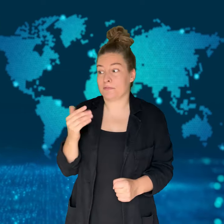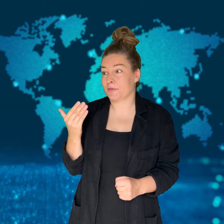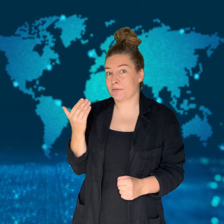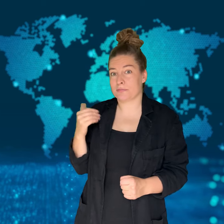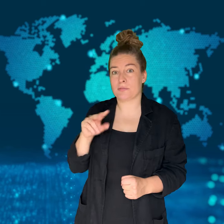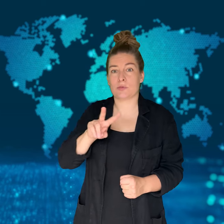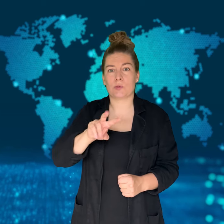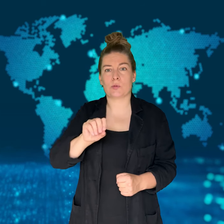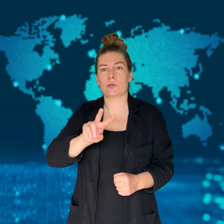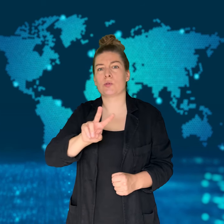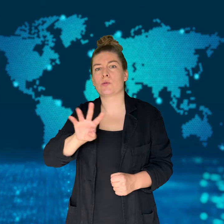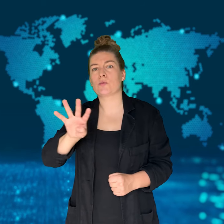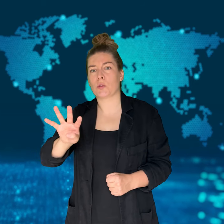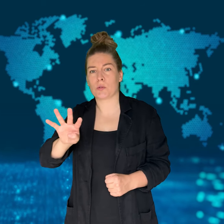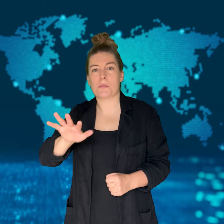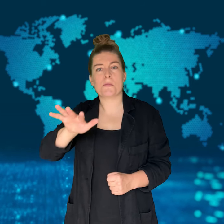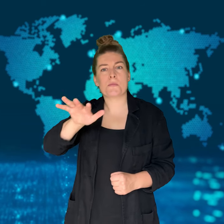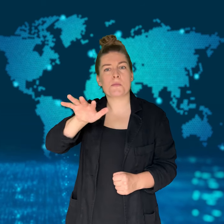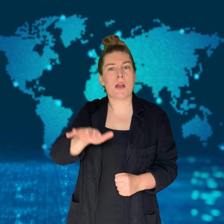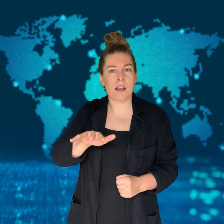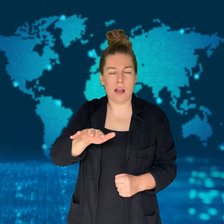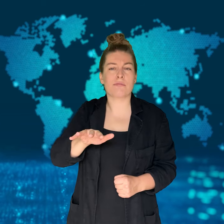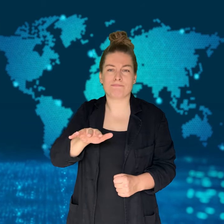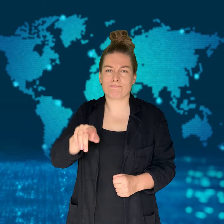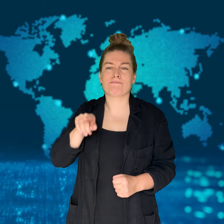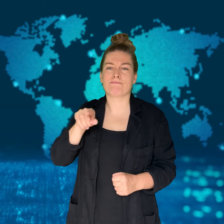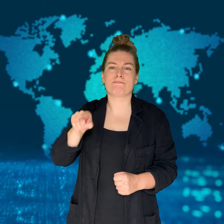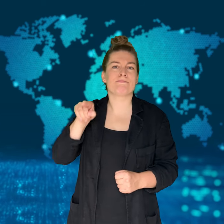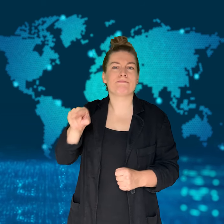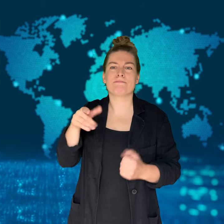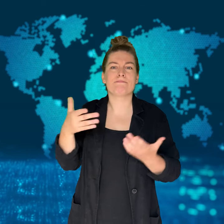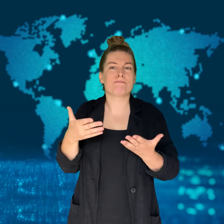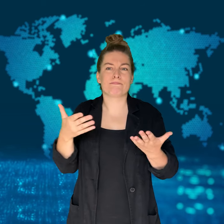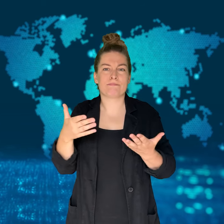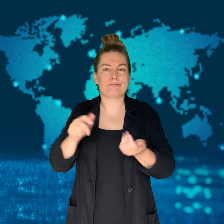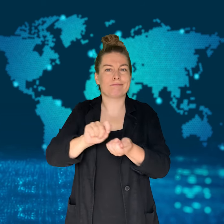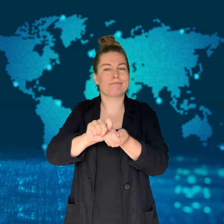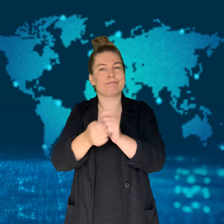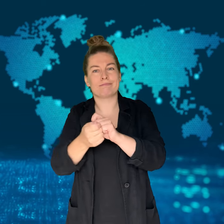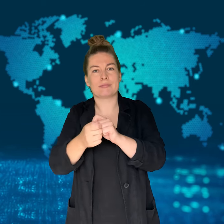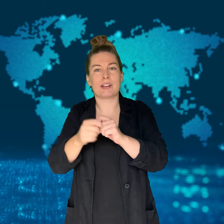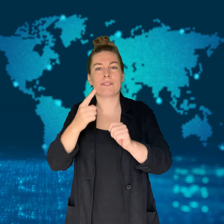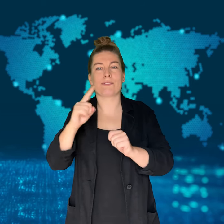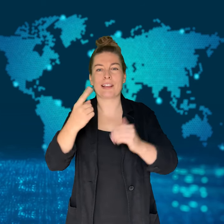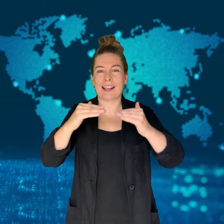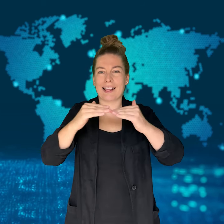In May 2024, she pleaded guilty to second-degree reckless homicide.